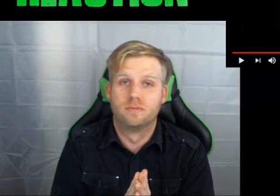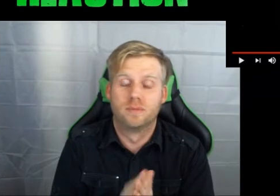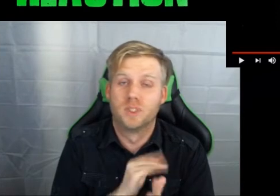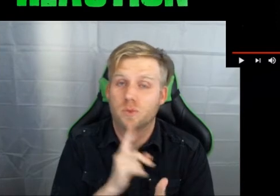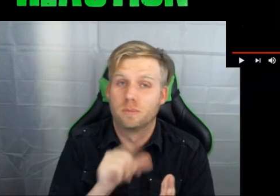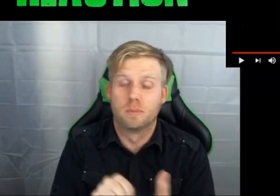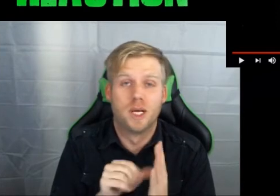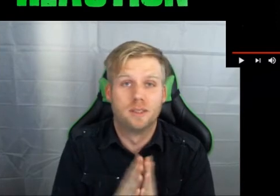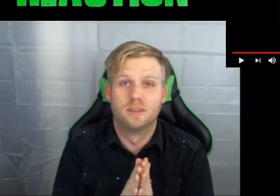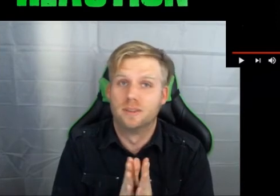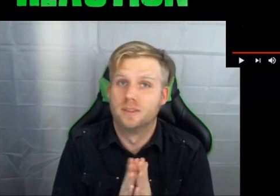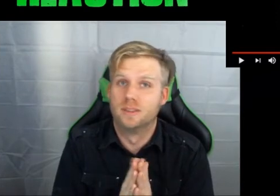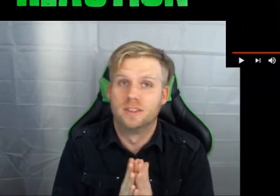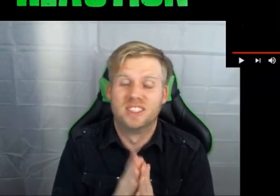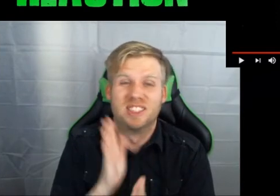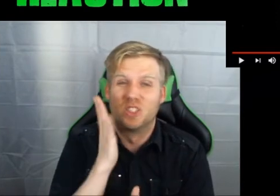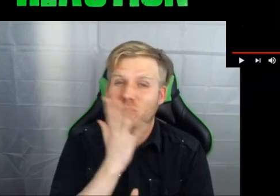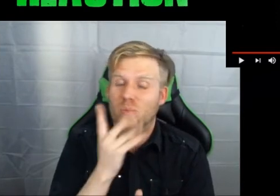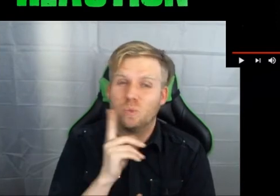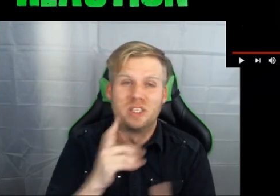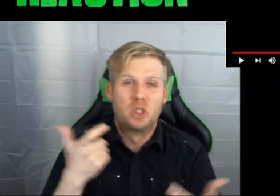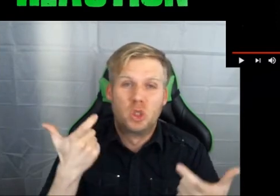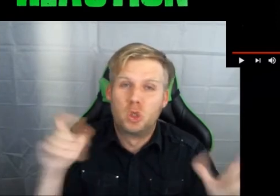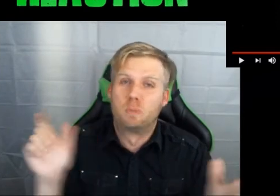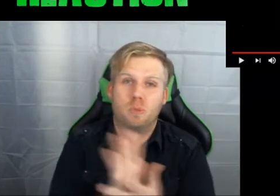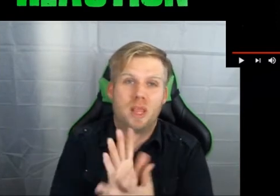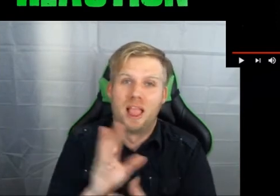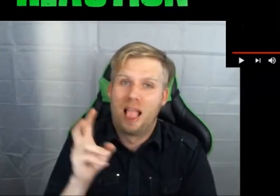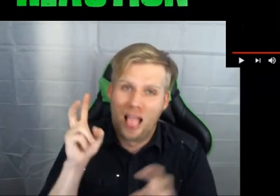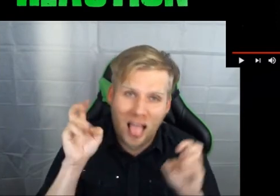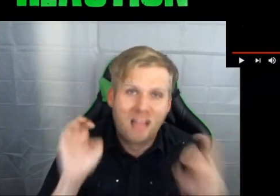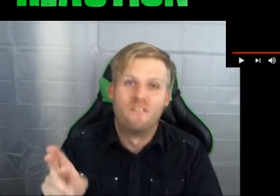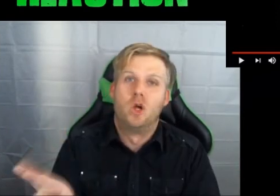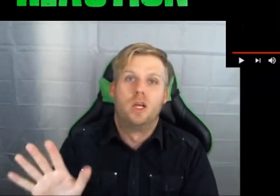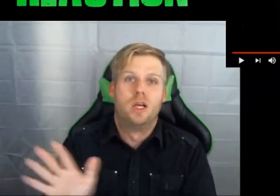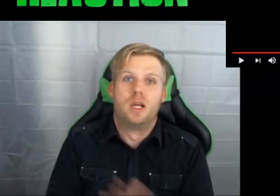Really impressed... Look like will be biggest movie ever!